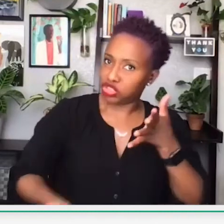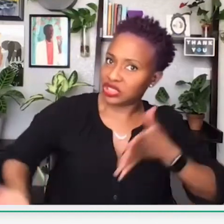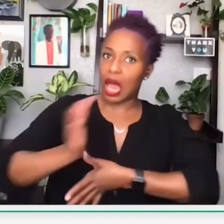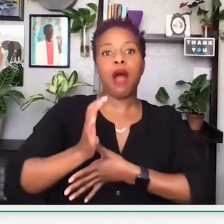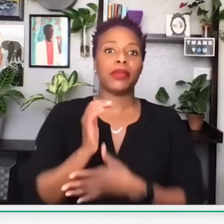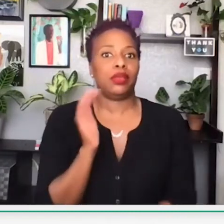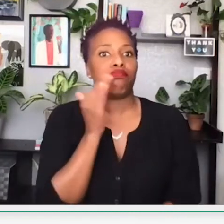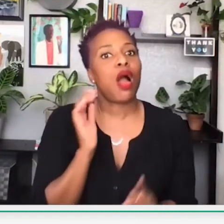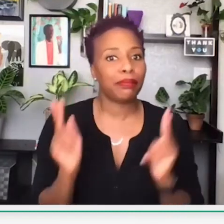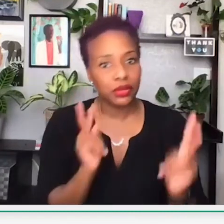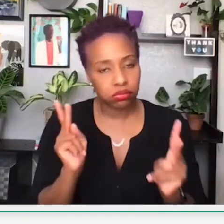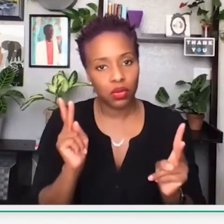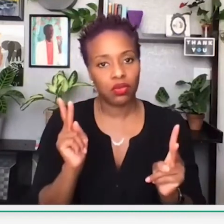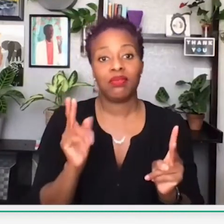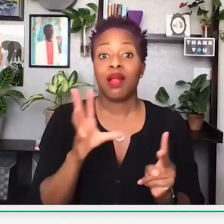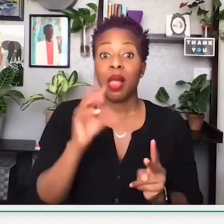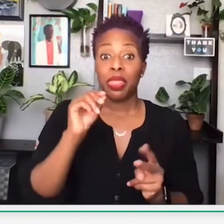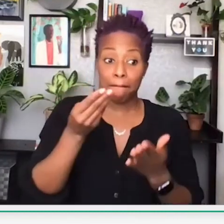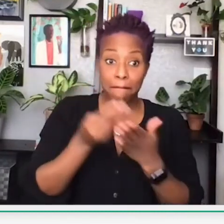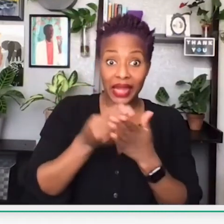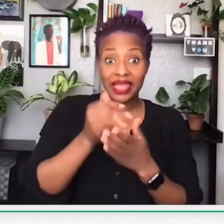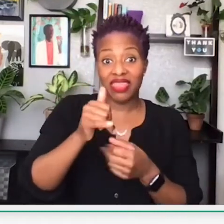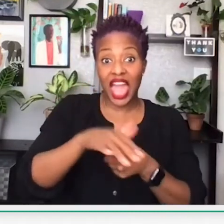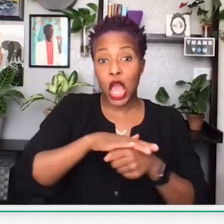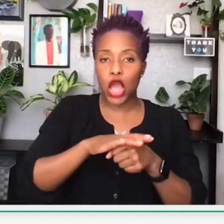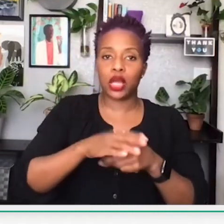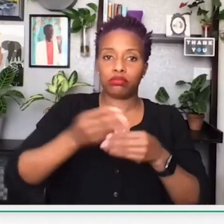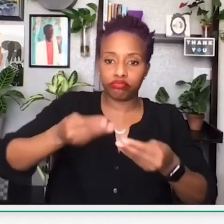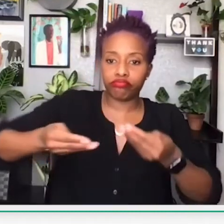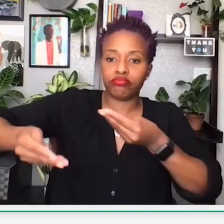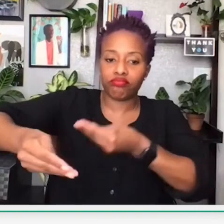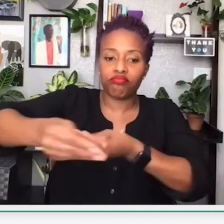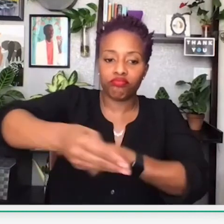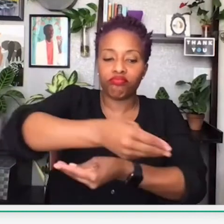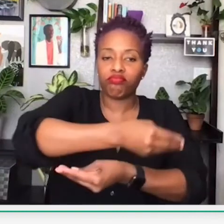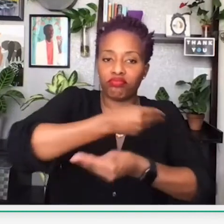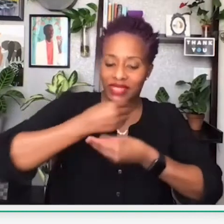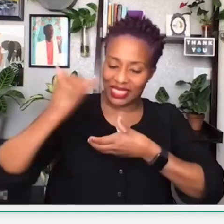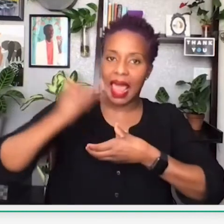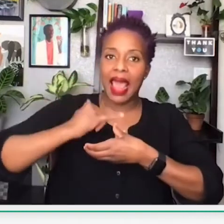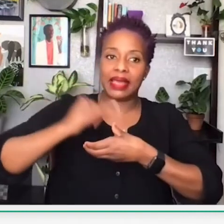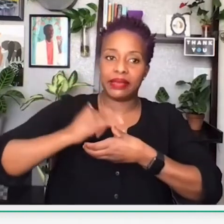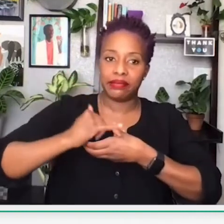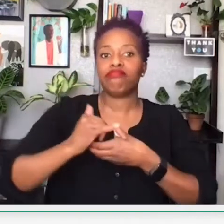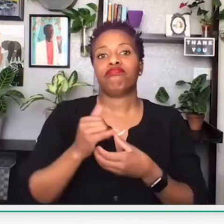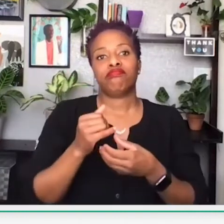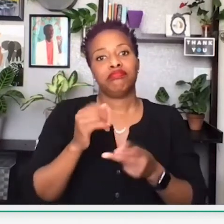I want to share how that community really prioritized their black members. They would